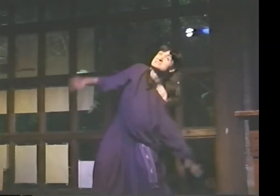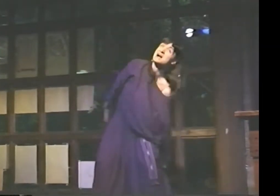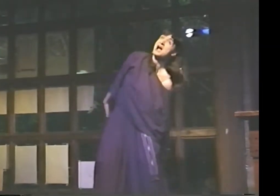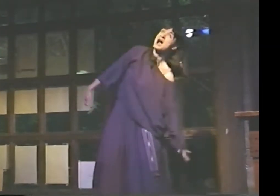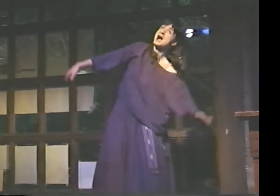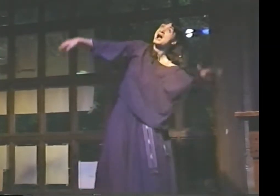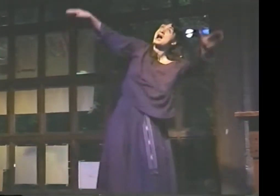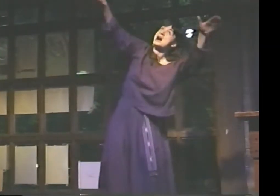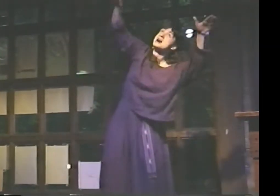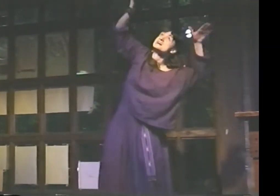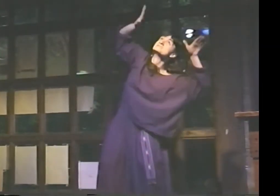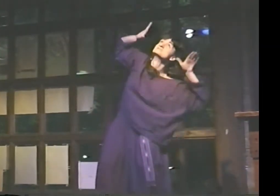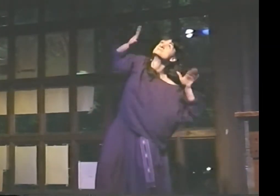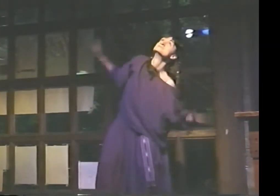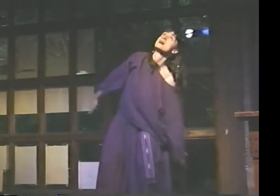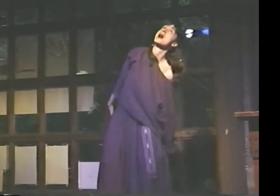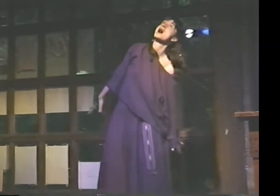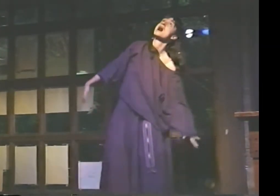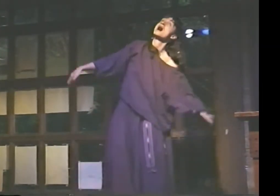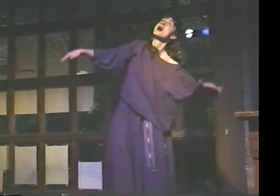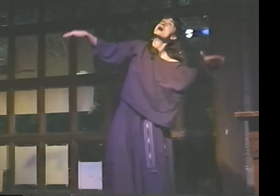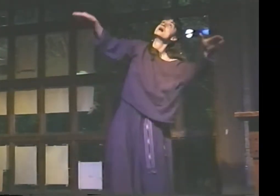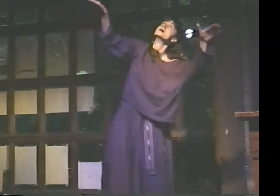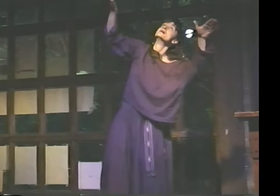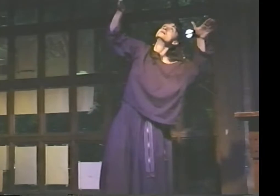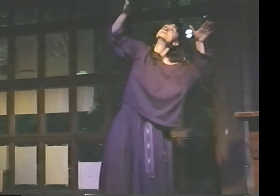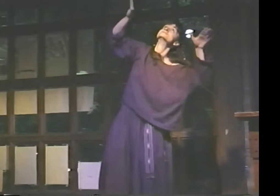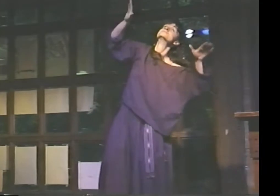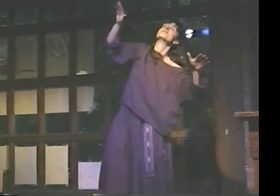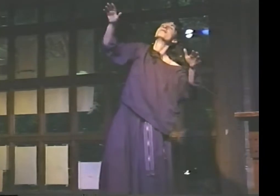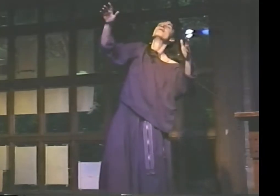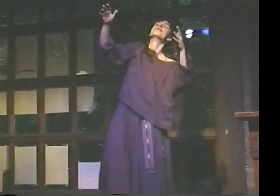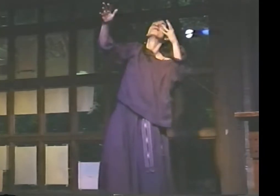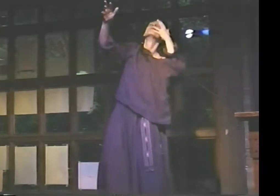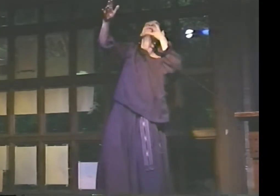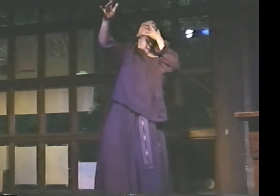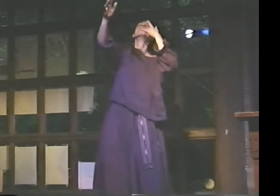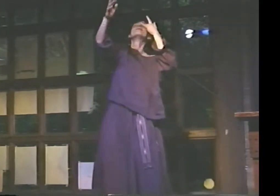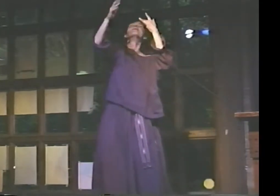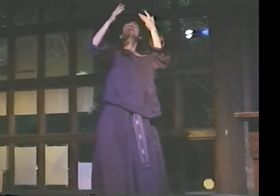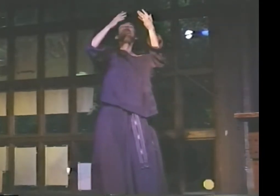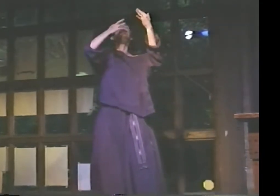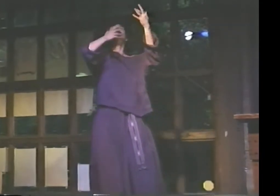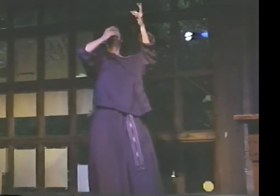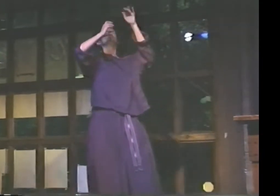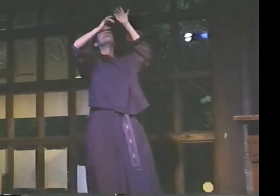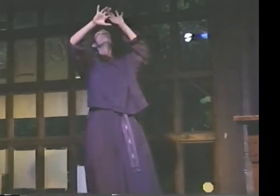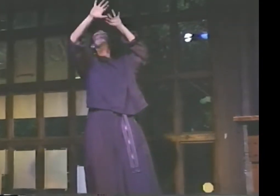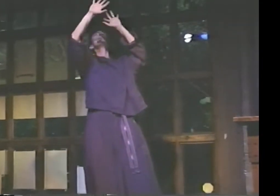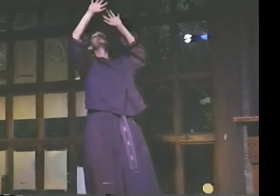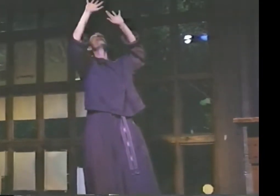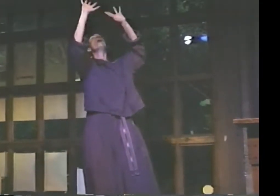"BACK TO THE COLORS, TO THE COLORS, "TO THE COLORS,